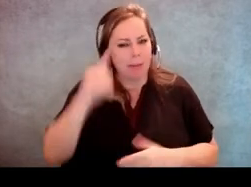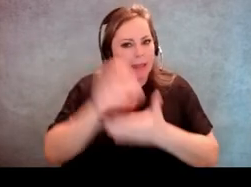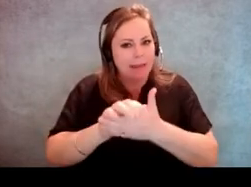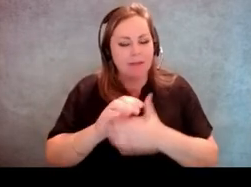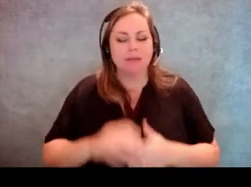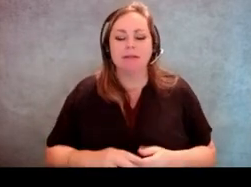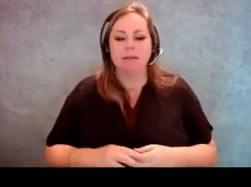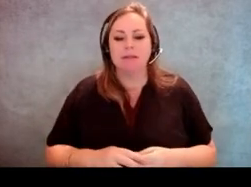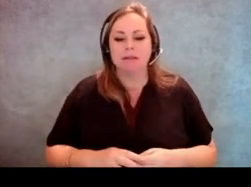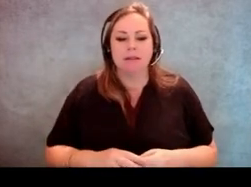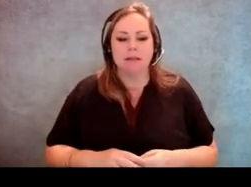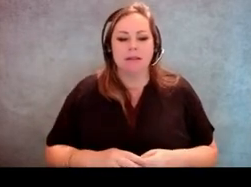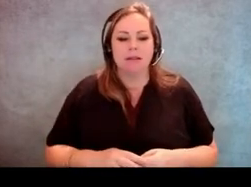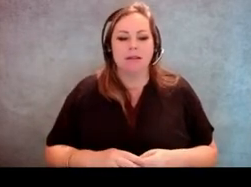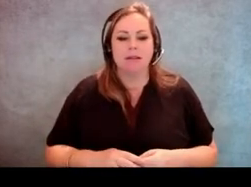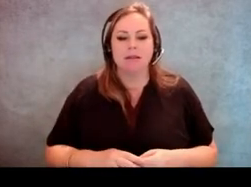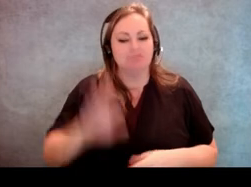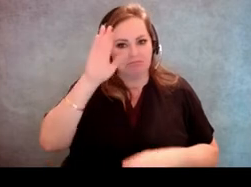So just heads up about that.